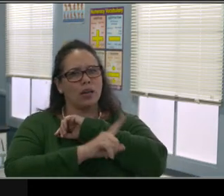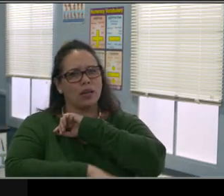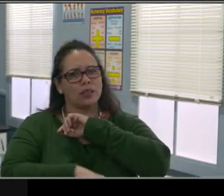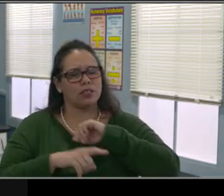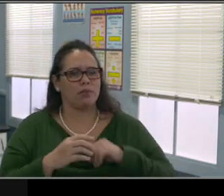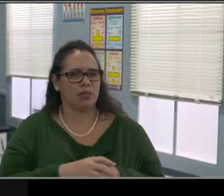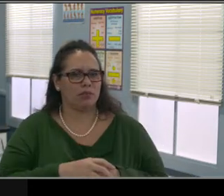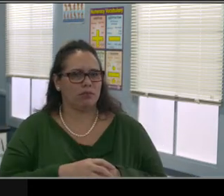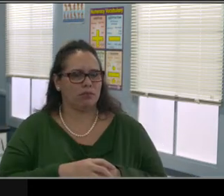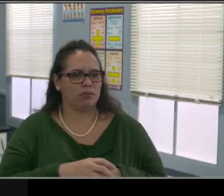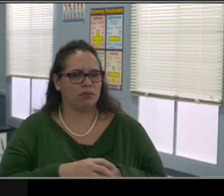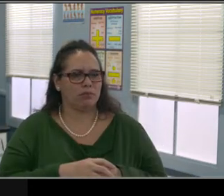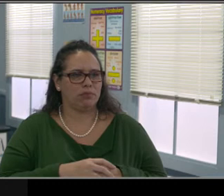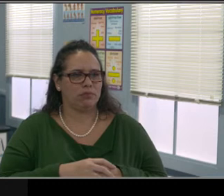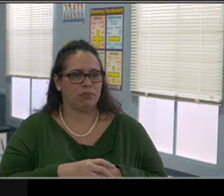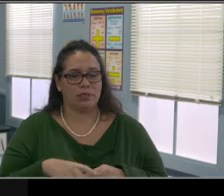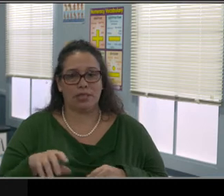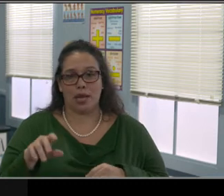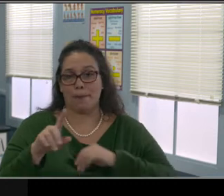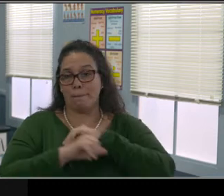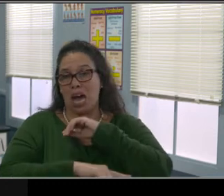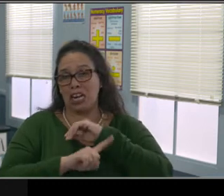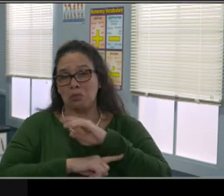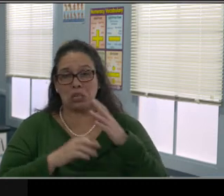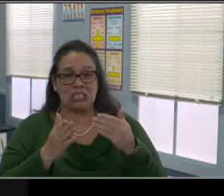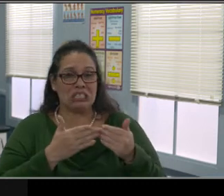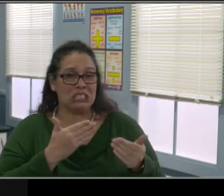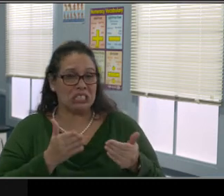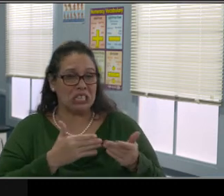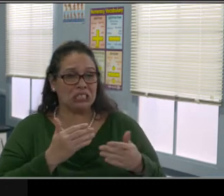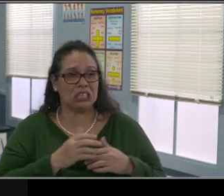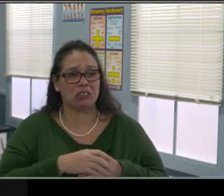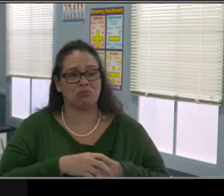that we talked about at the beginning. So structure the day.